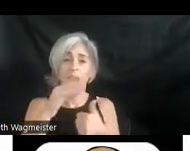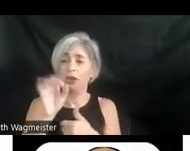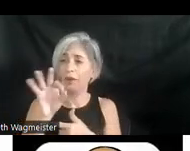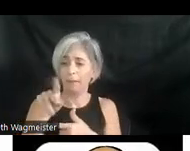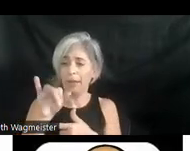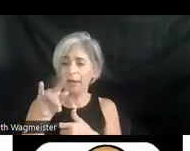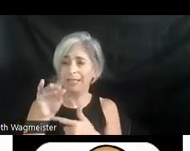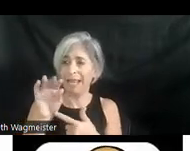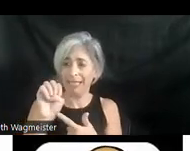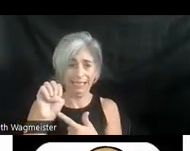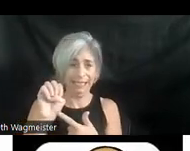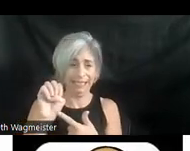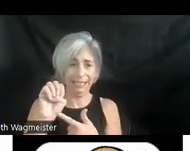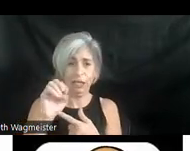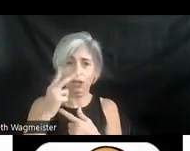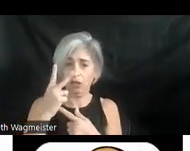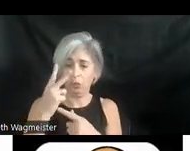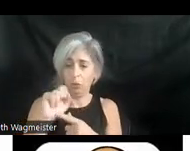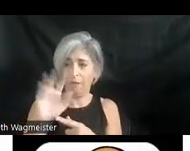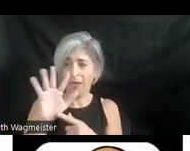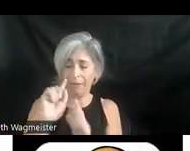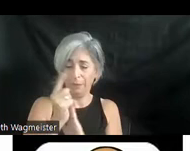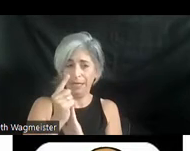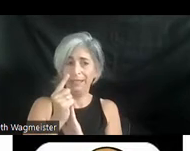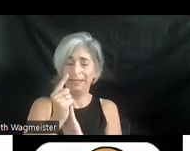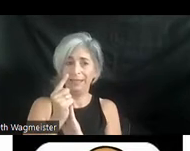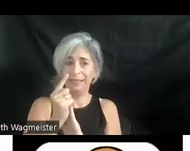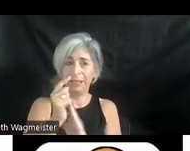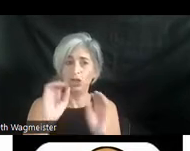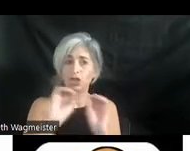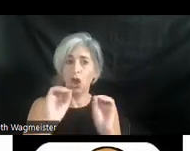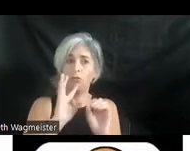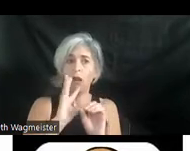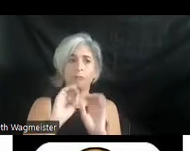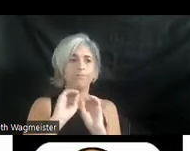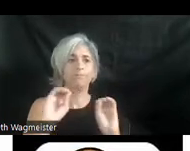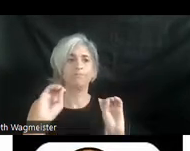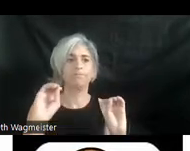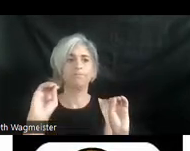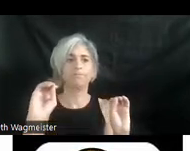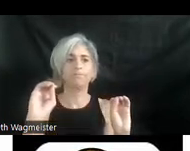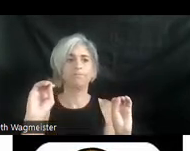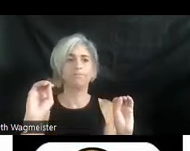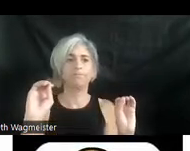a two and a half minute segment with no dialogue. You have critical sound elements that you